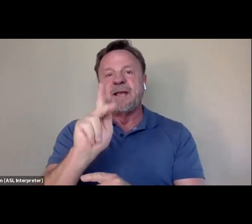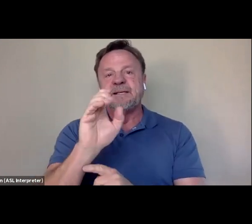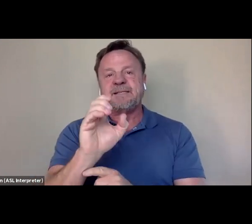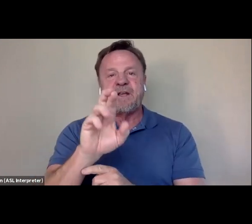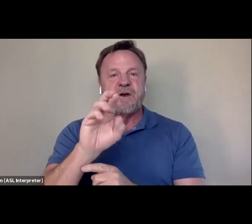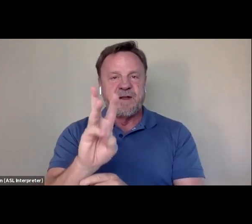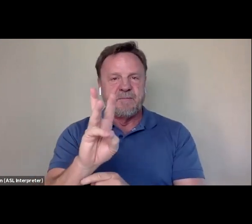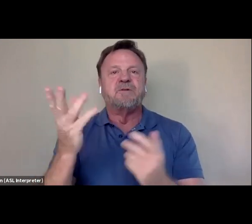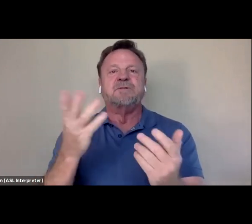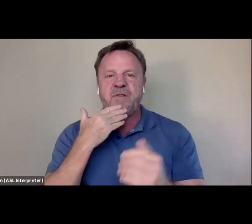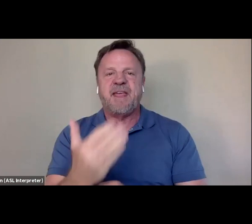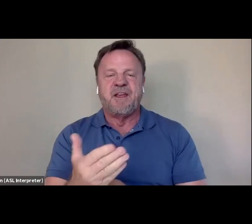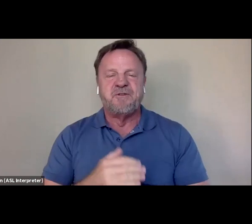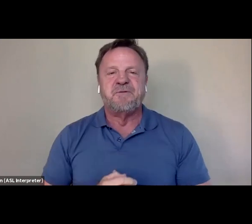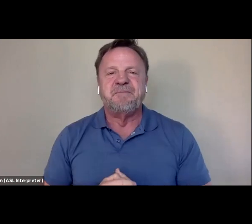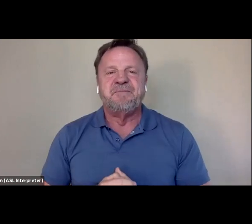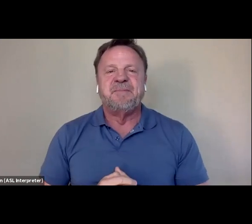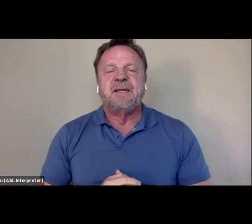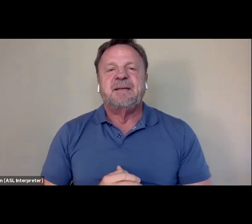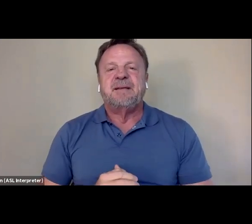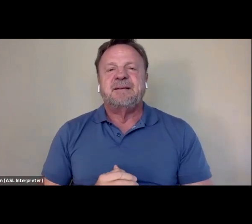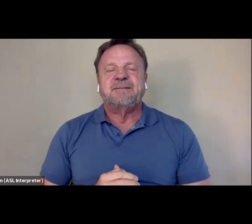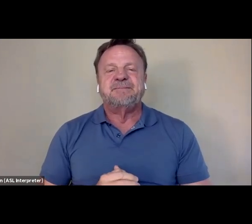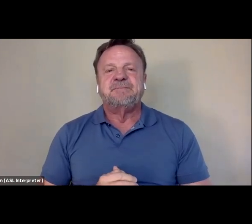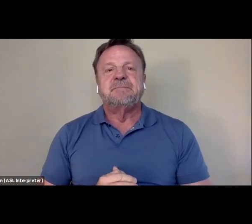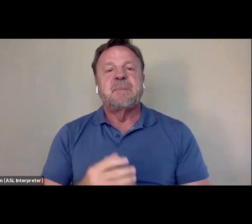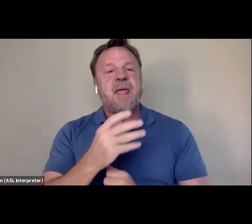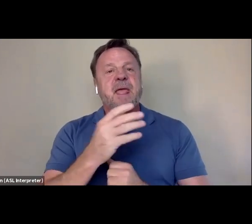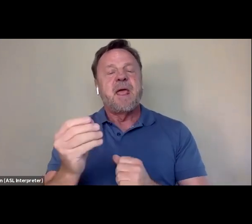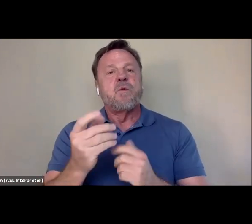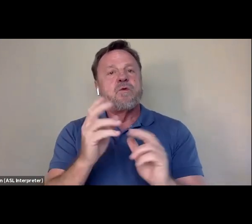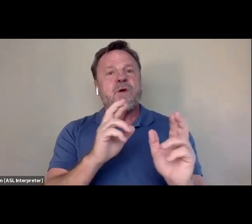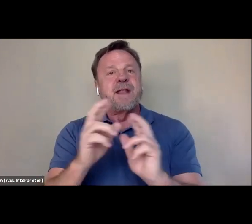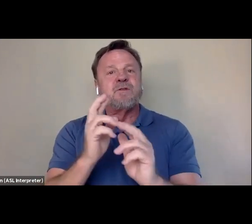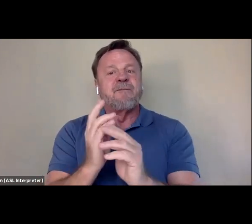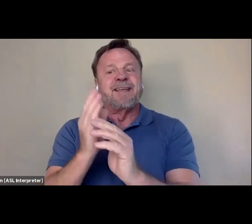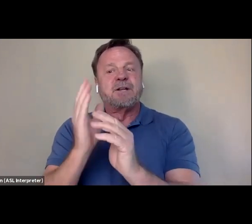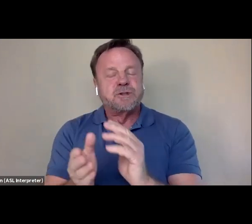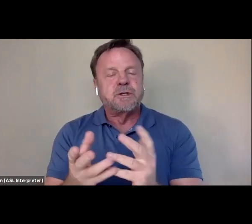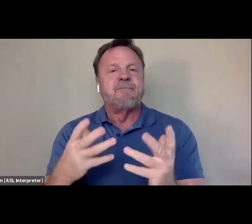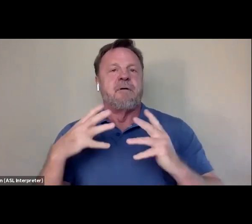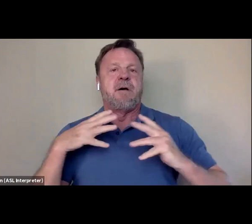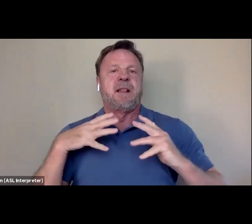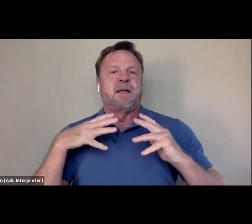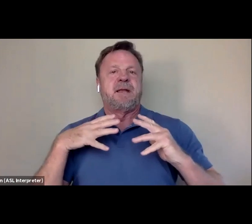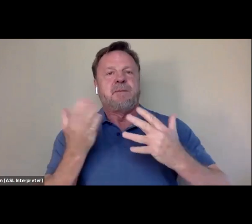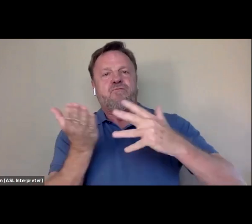So thank you. And we're about to wrap up and take a little bit of a holiday break on our conversations,